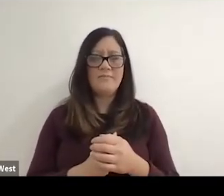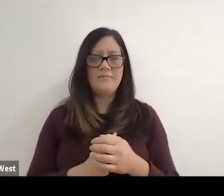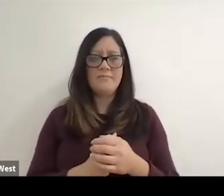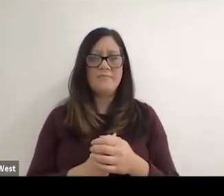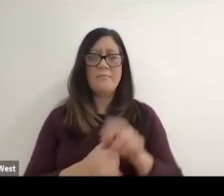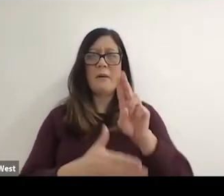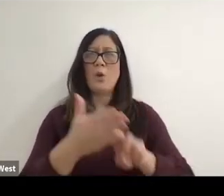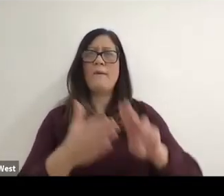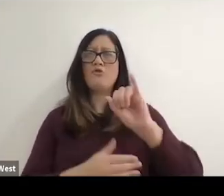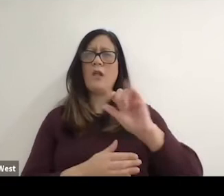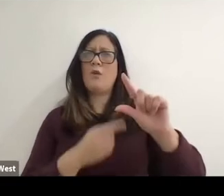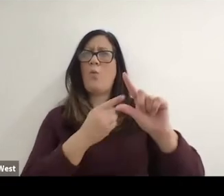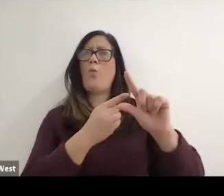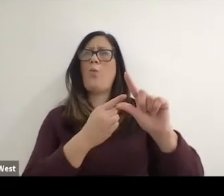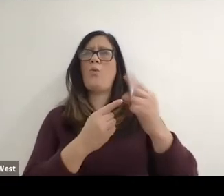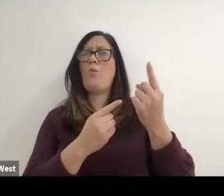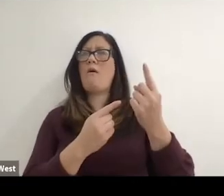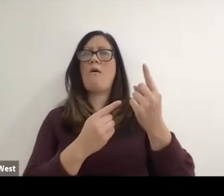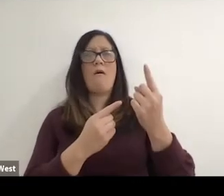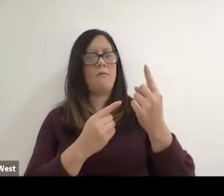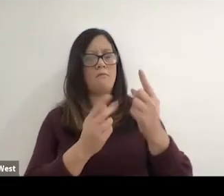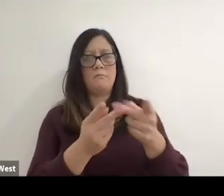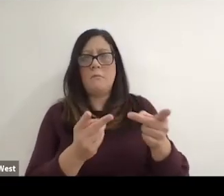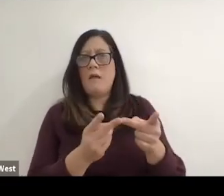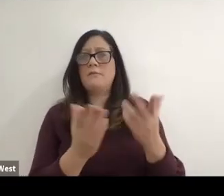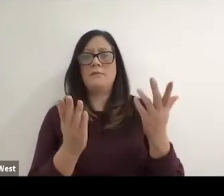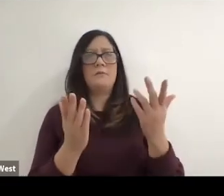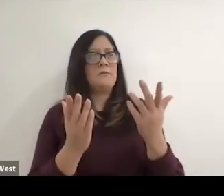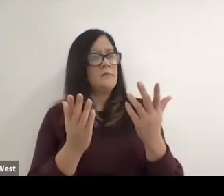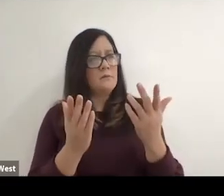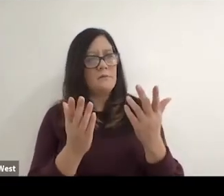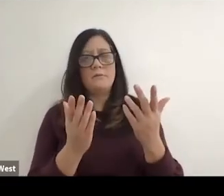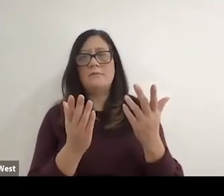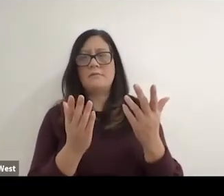And University of Illinois is one of the hotbeds of where places with for